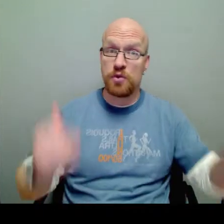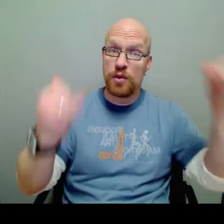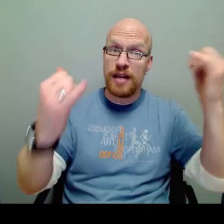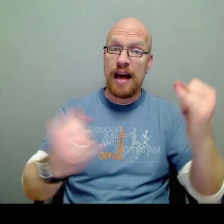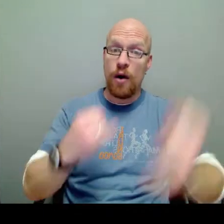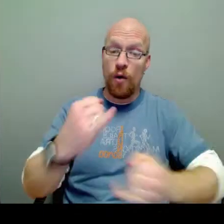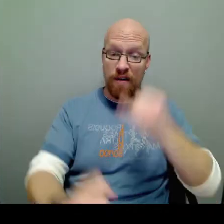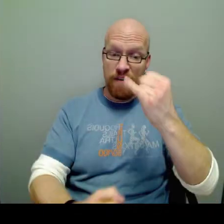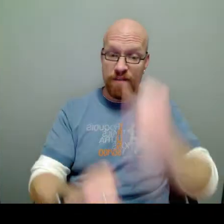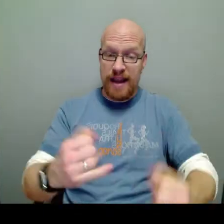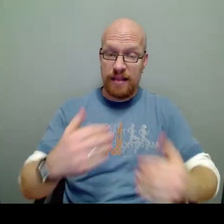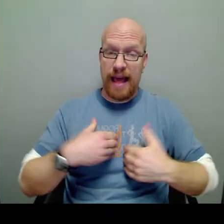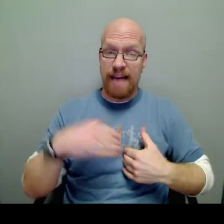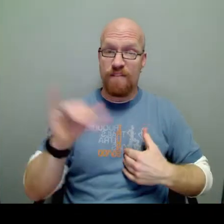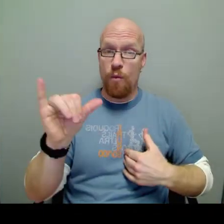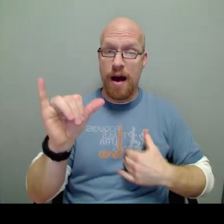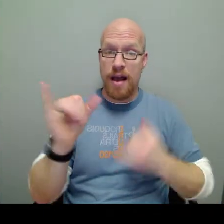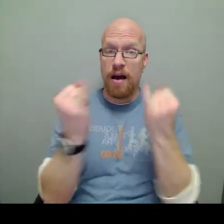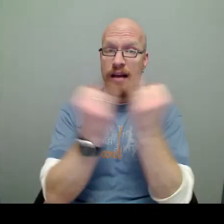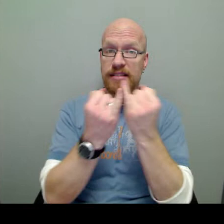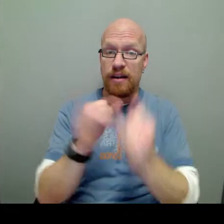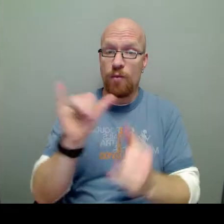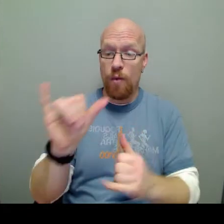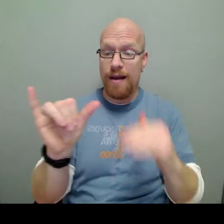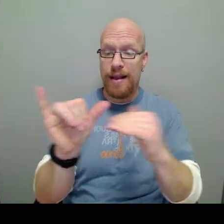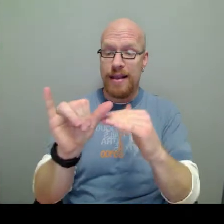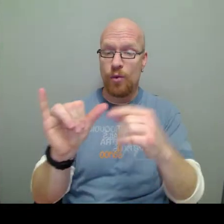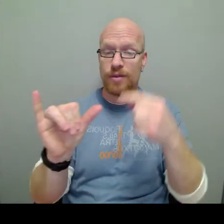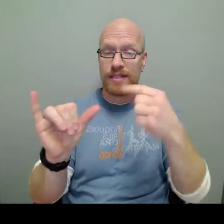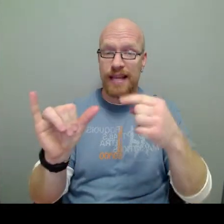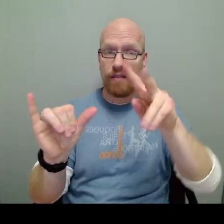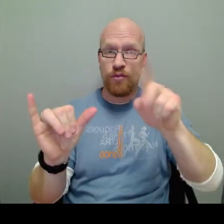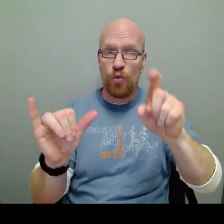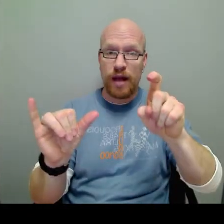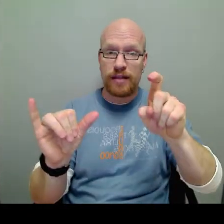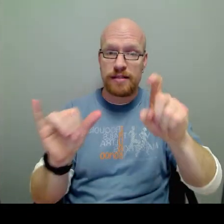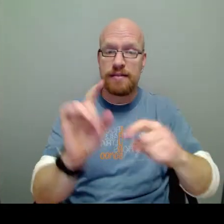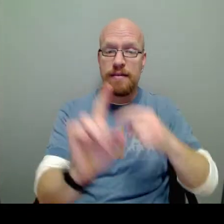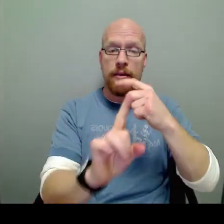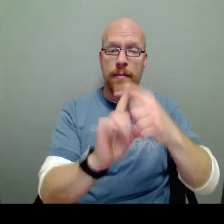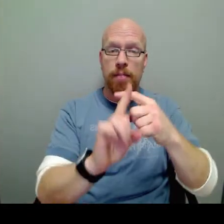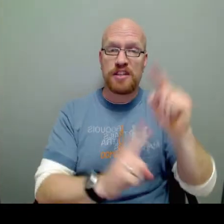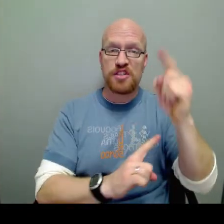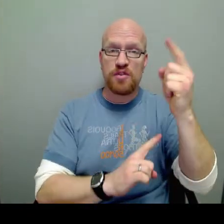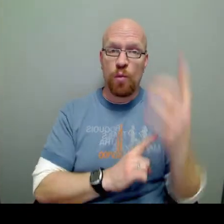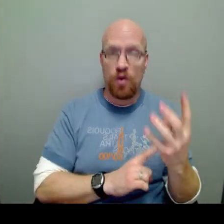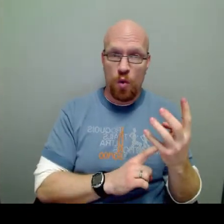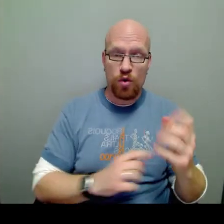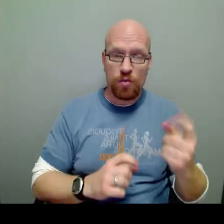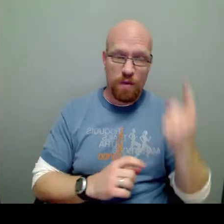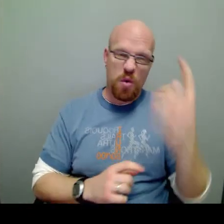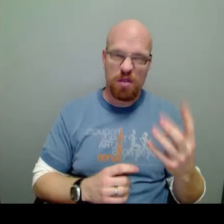So now, finally, I have Y isolated. Y equals negative 2X plus 1/4.